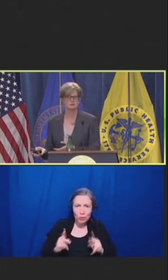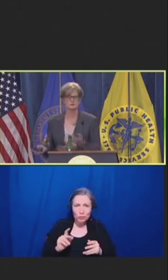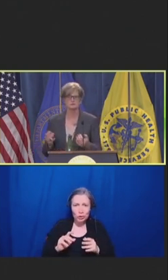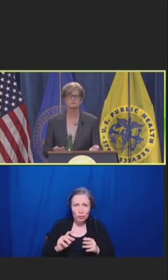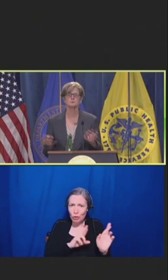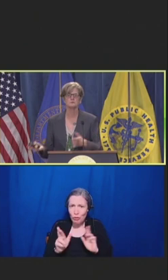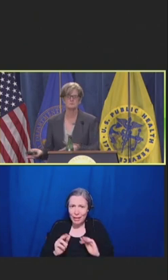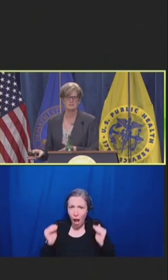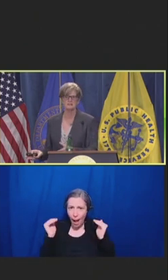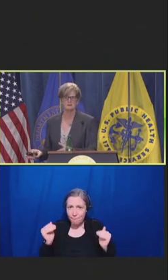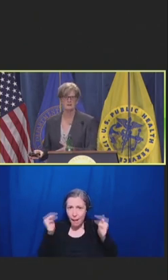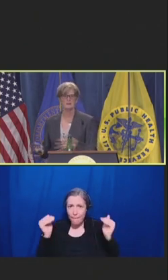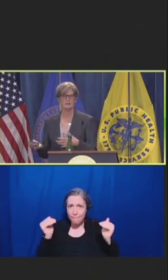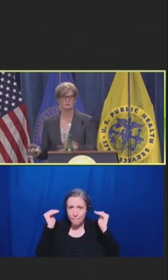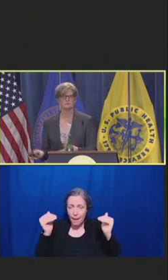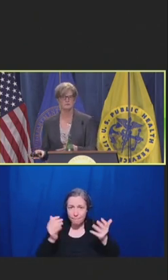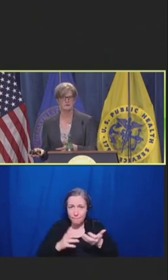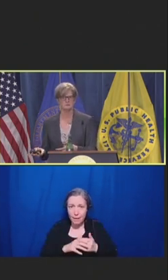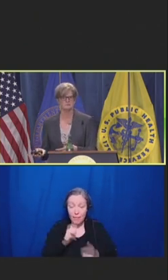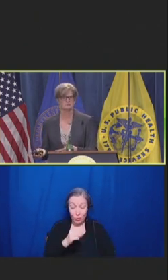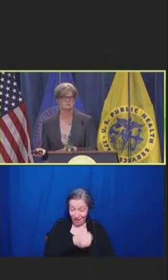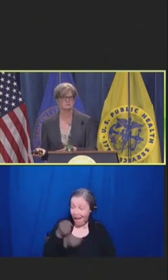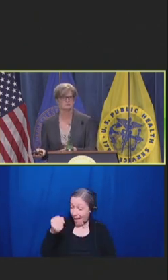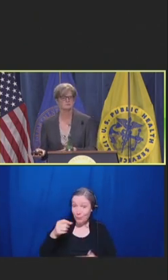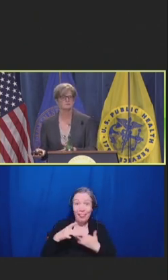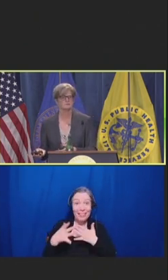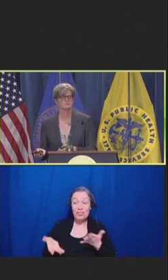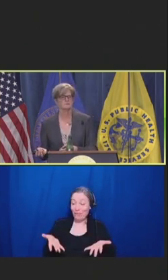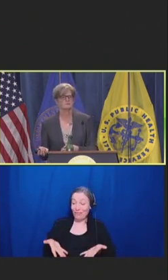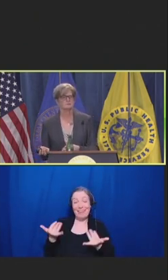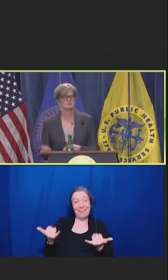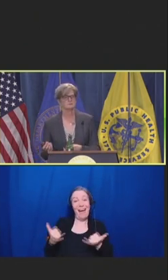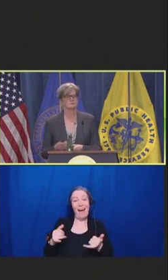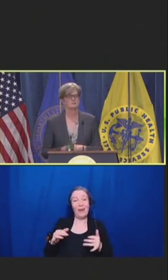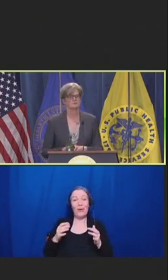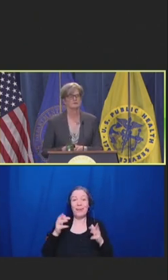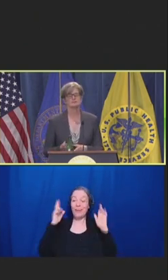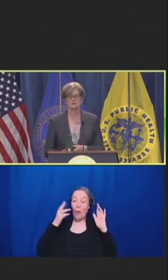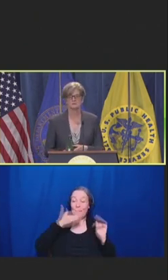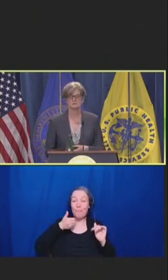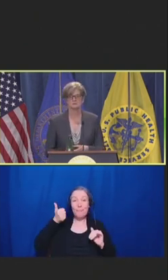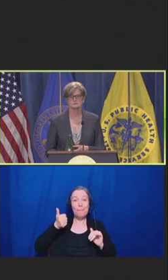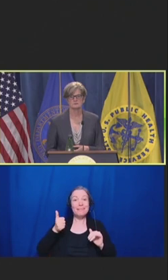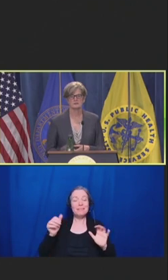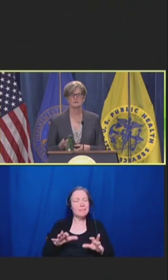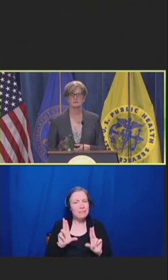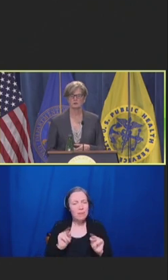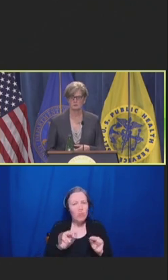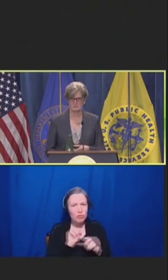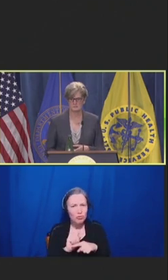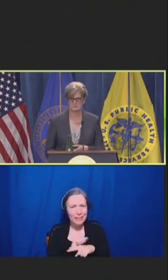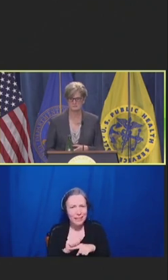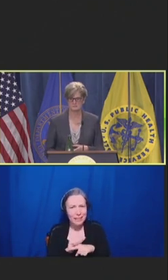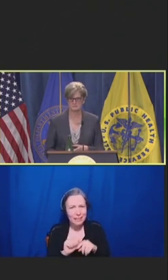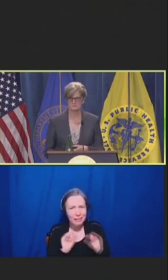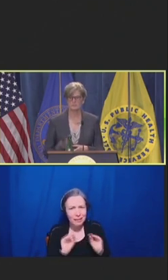They don't just put them in it and hope for the best. They're just, and they're courageous.